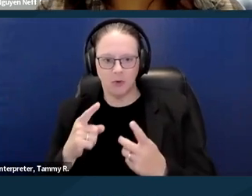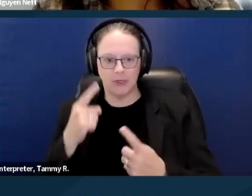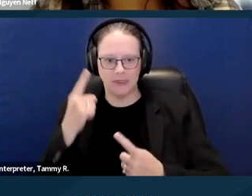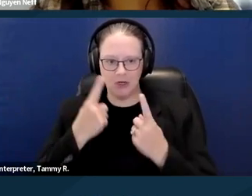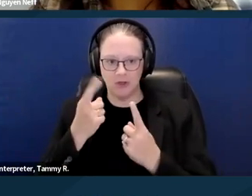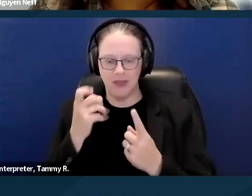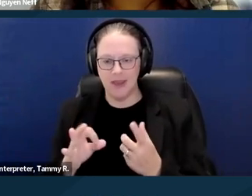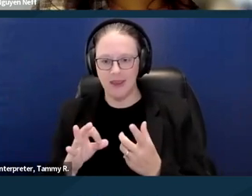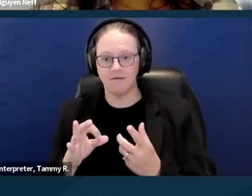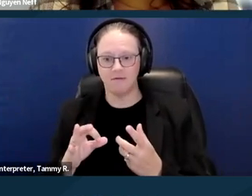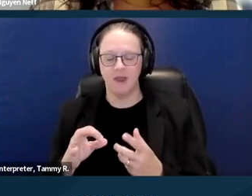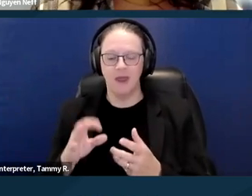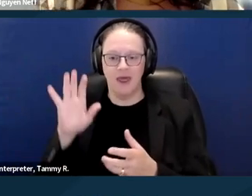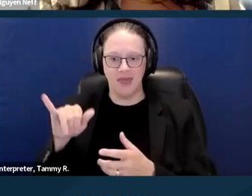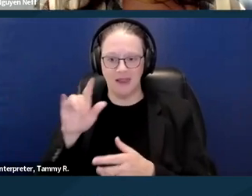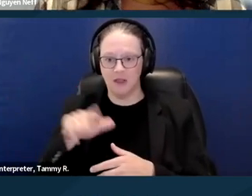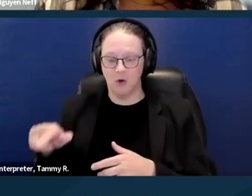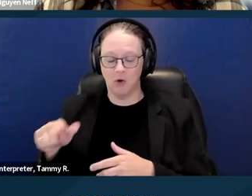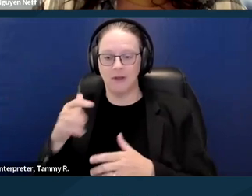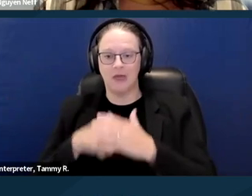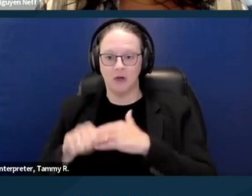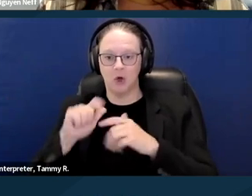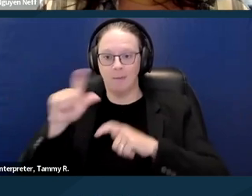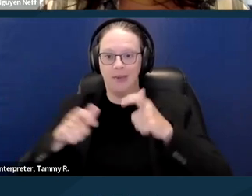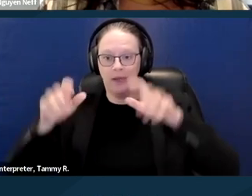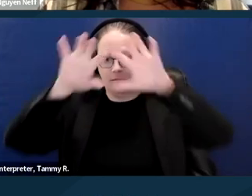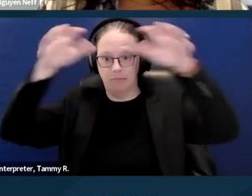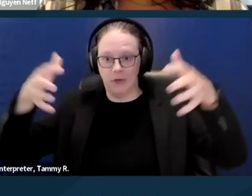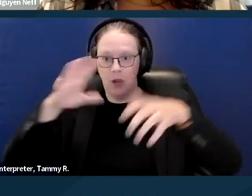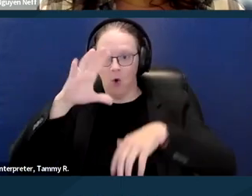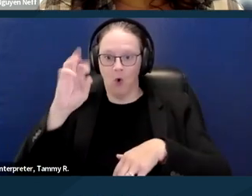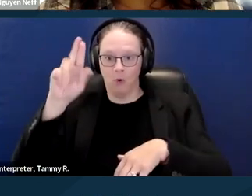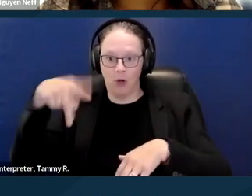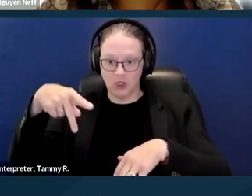that has more resources. This kind of goes back to the cost and financial resources of the landlord in general.